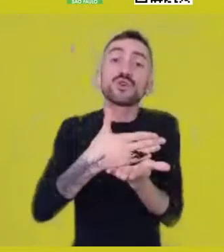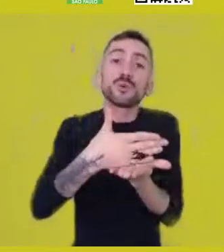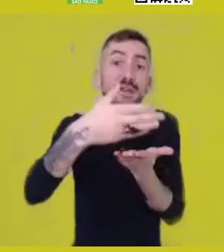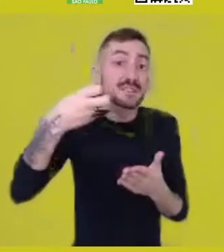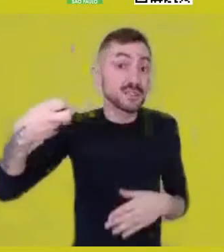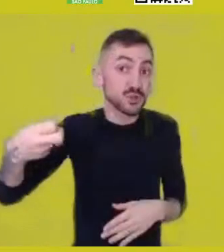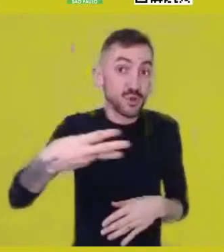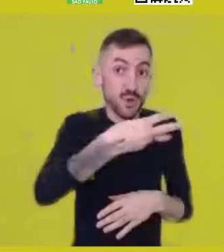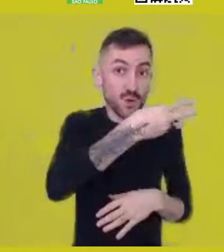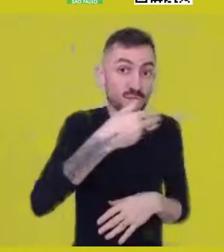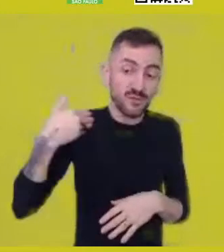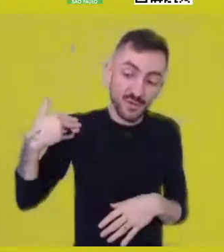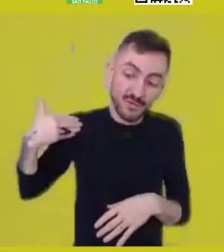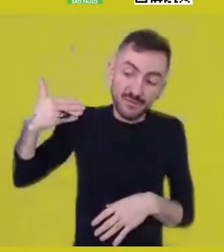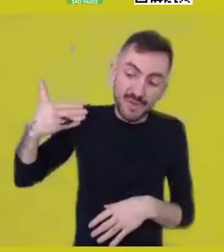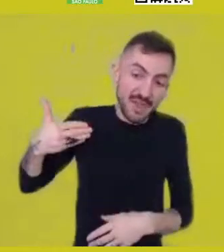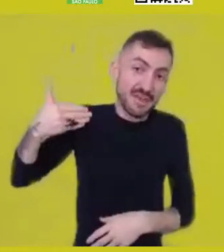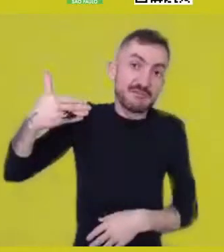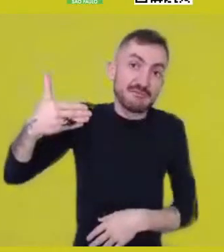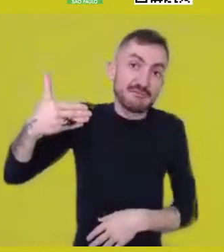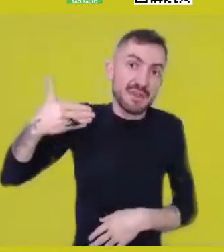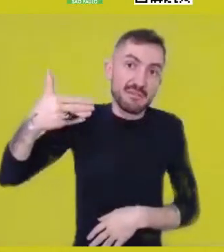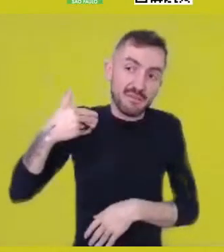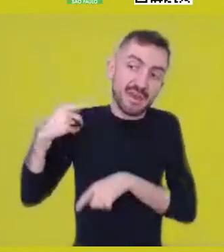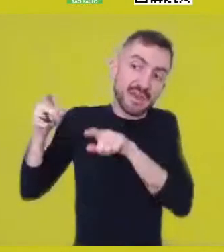different from what we saw and noticed until now,